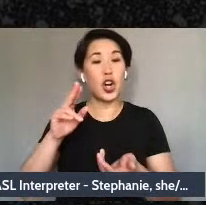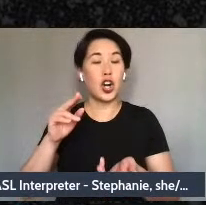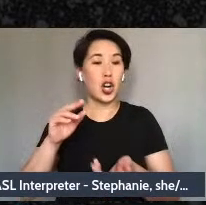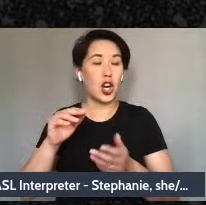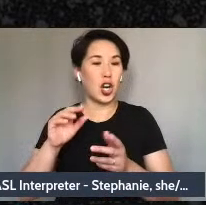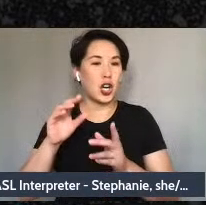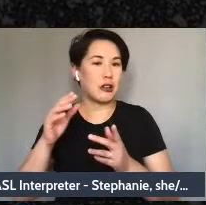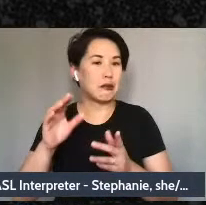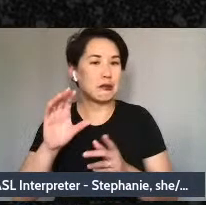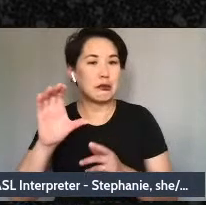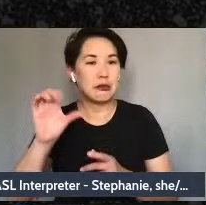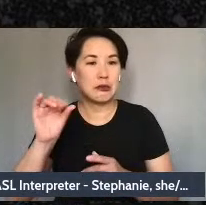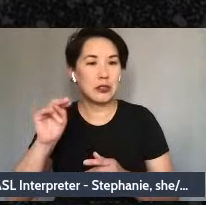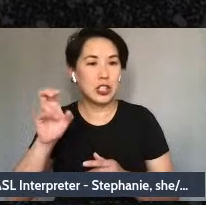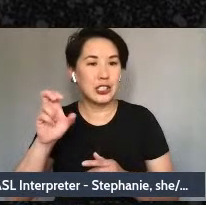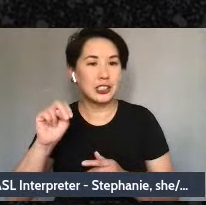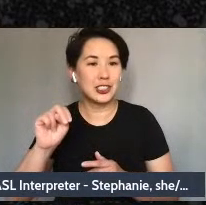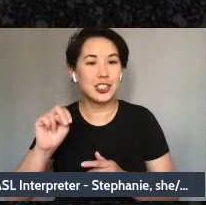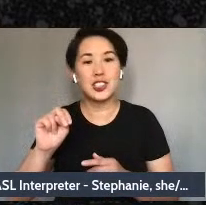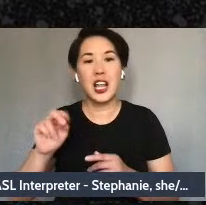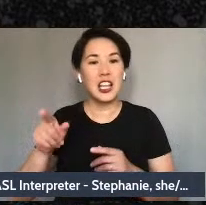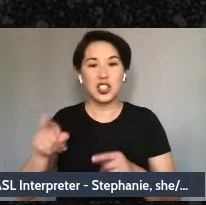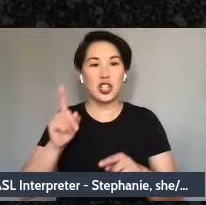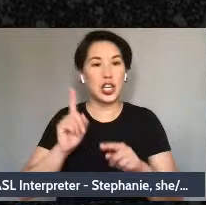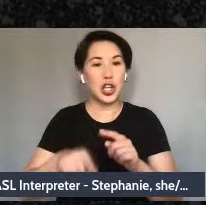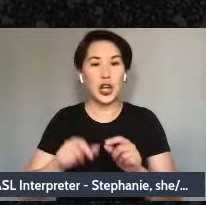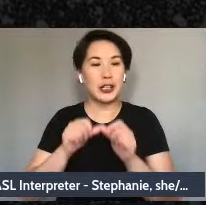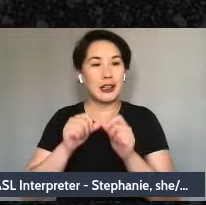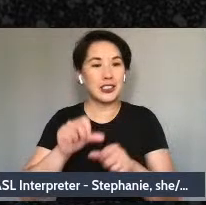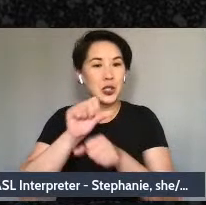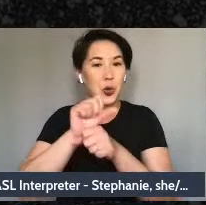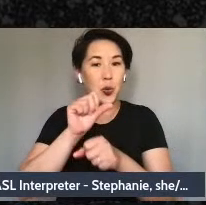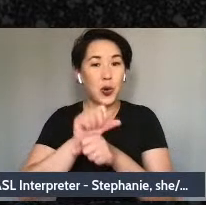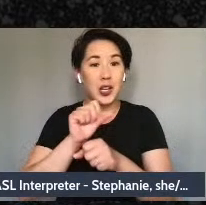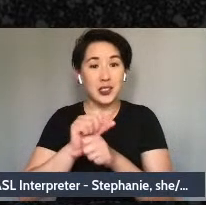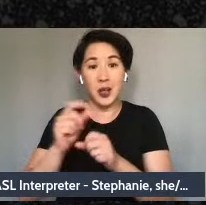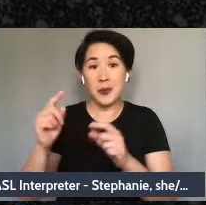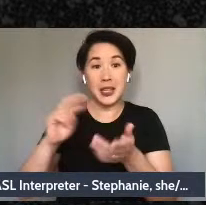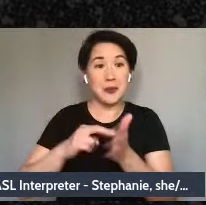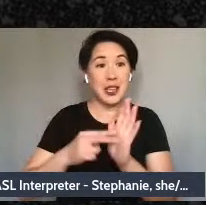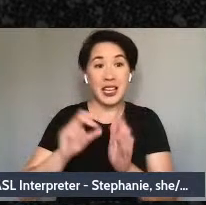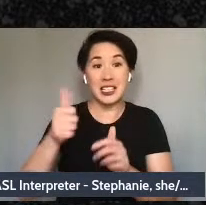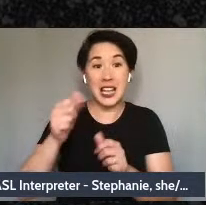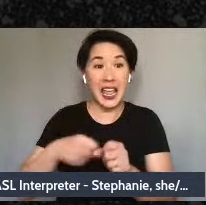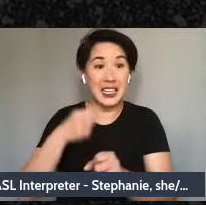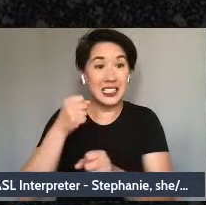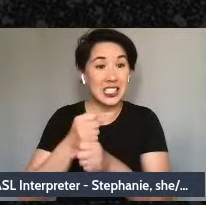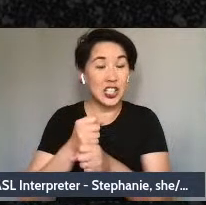Mary has been unemployed for the last decade and she's very angry about her lack of ability to hold